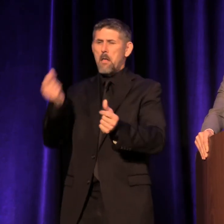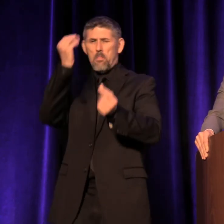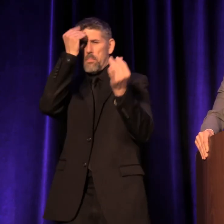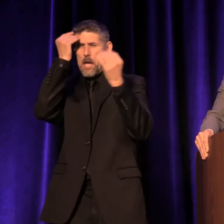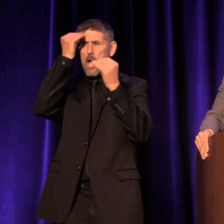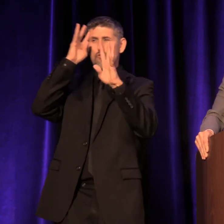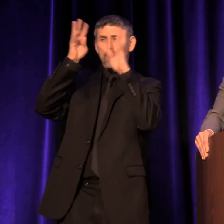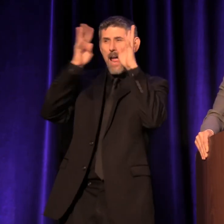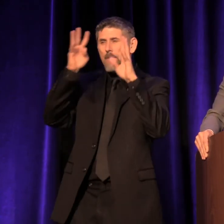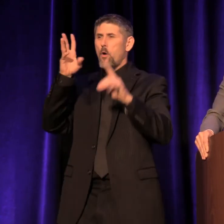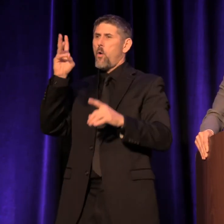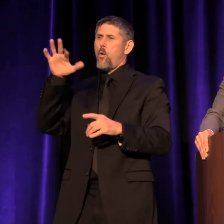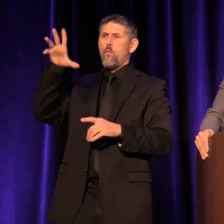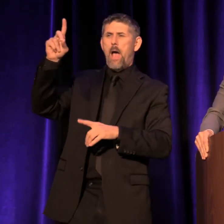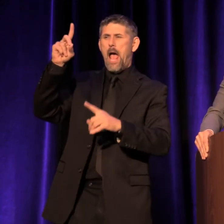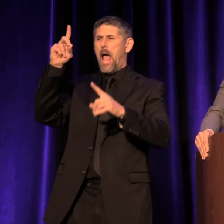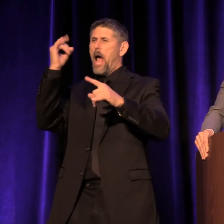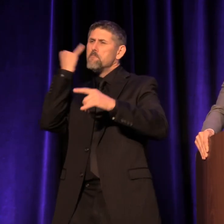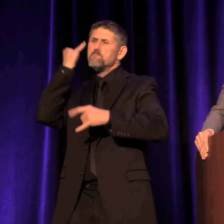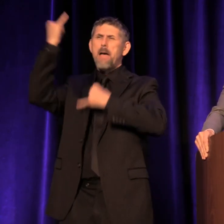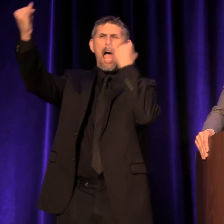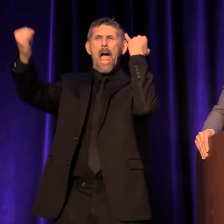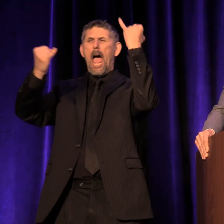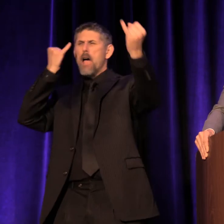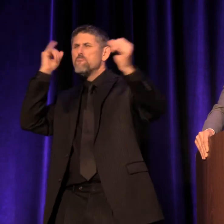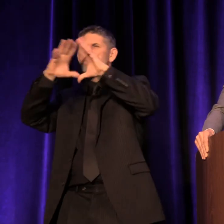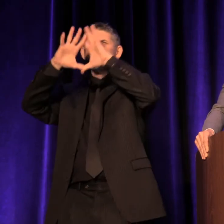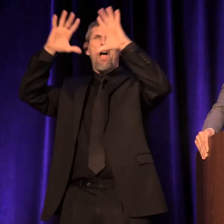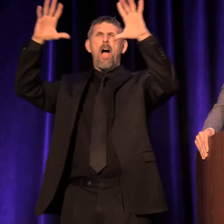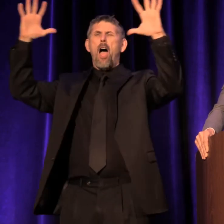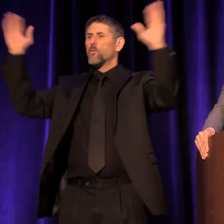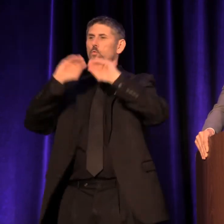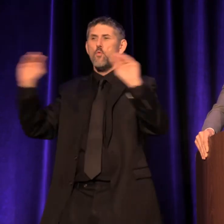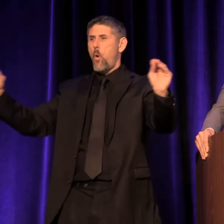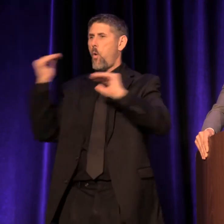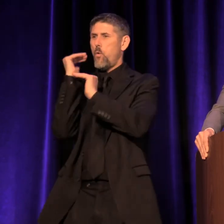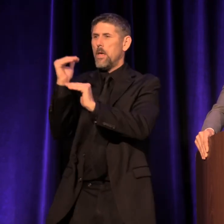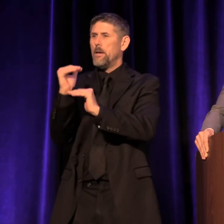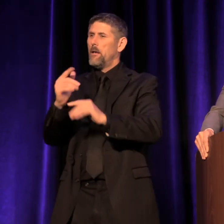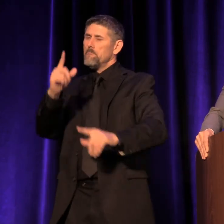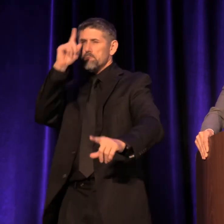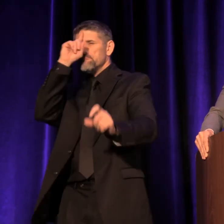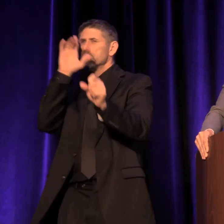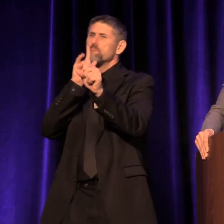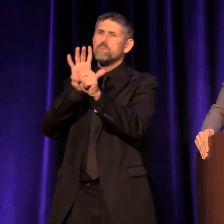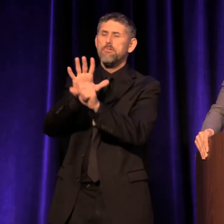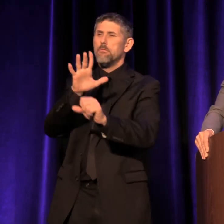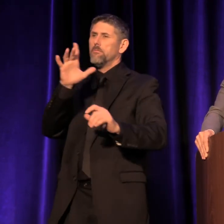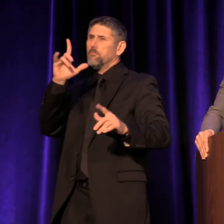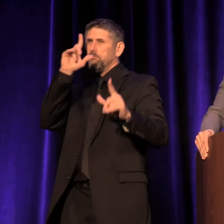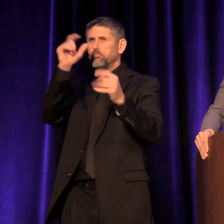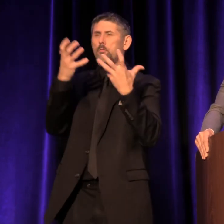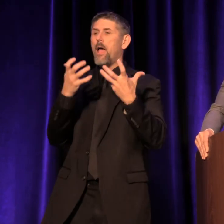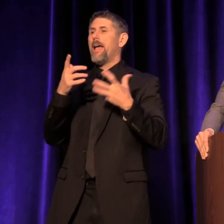wild, boundless imagination; absolute determination; and, of course, a healthy sense of humor.